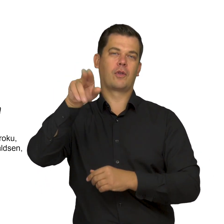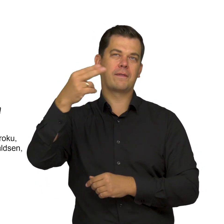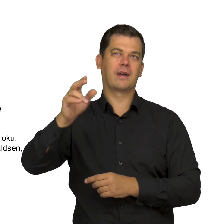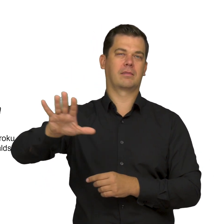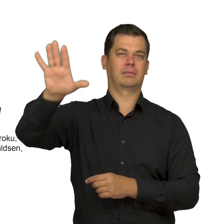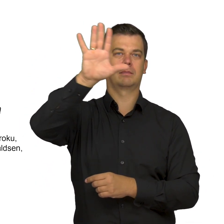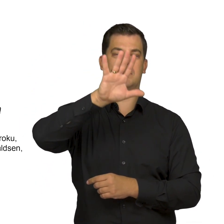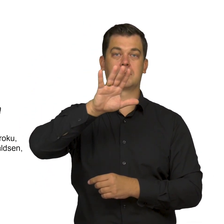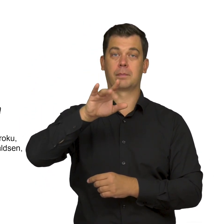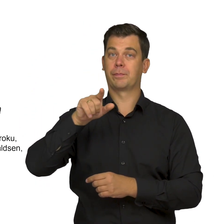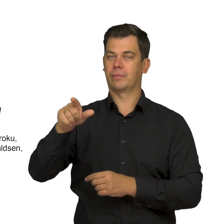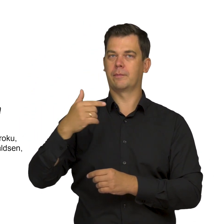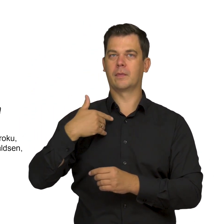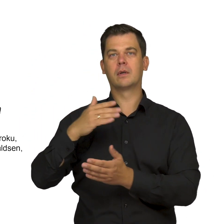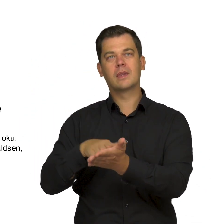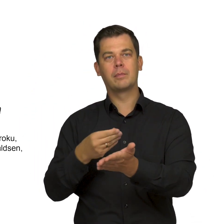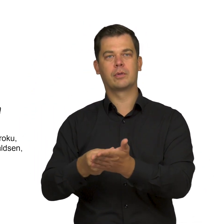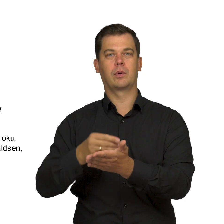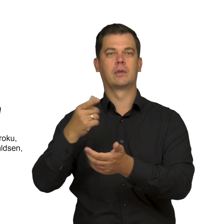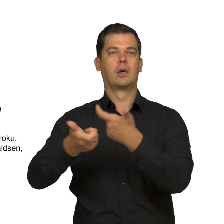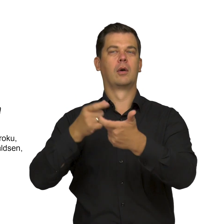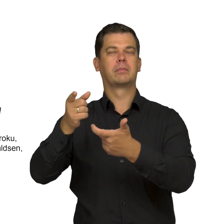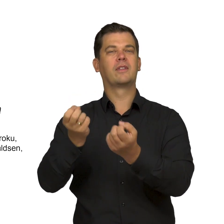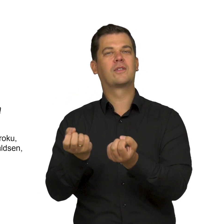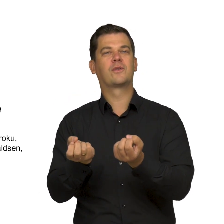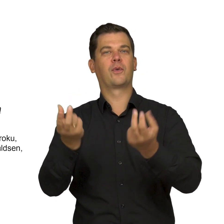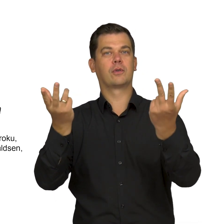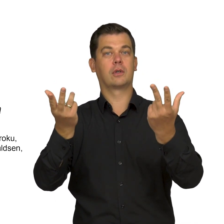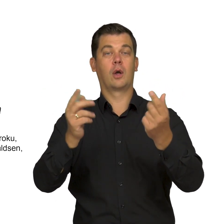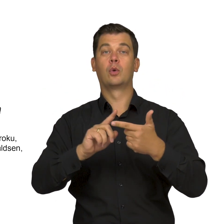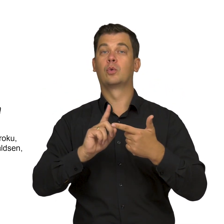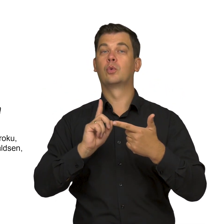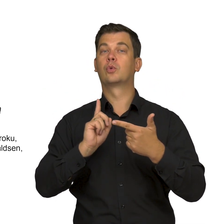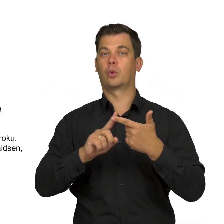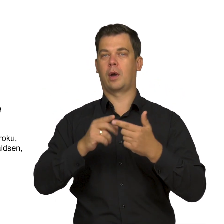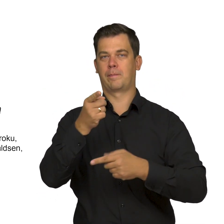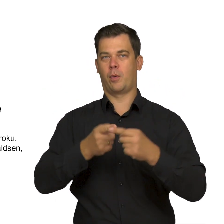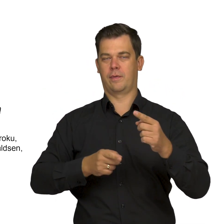which only gained popularity in the second half of the 19th century.